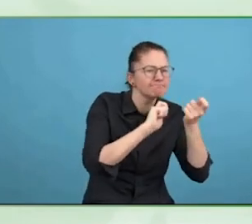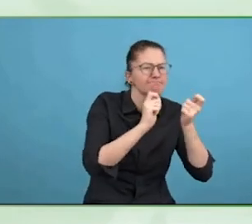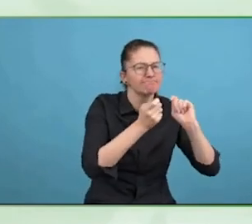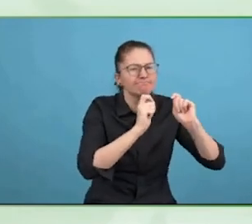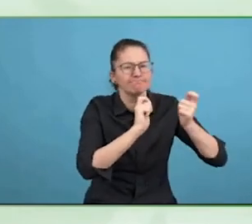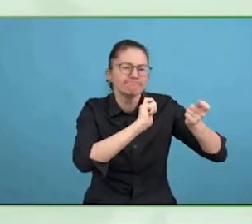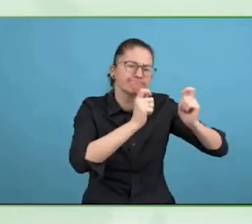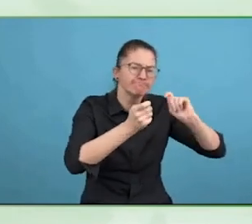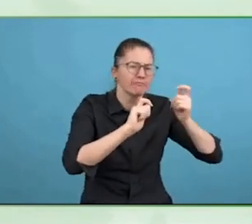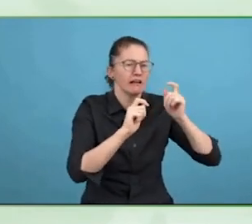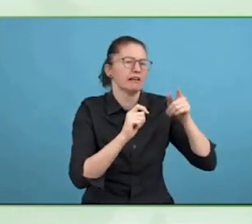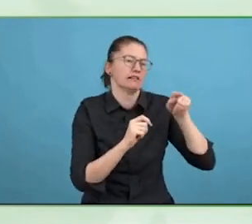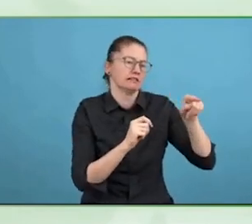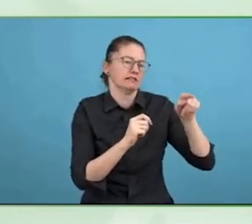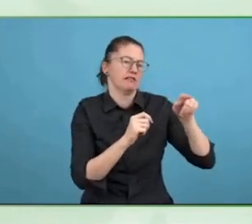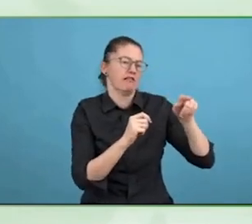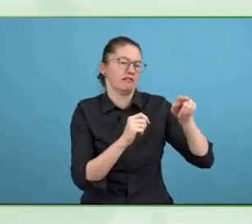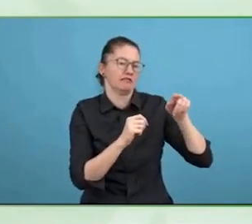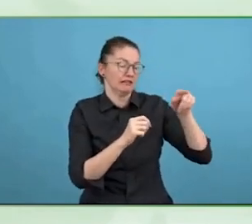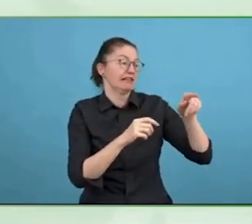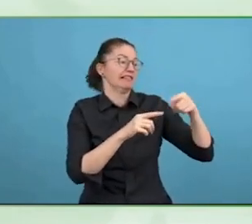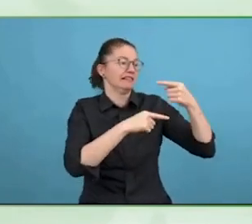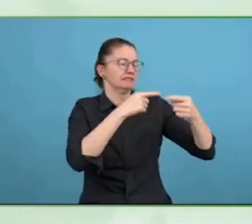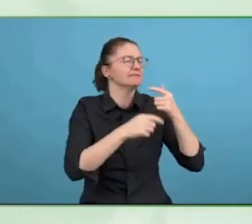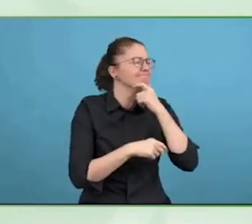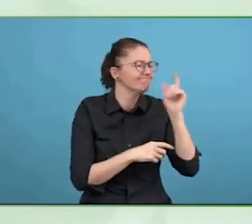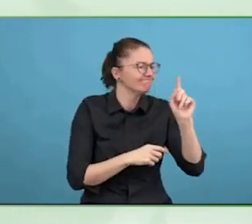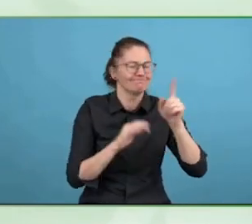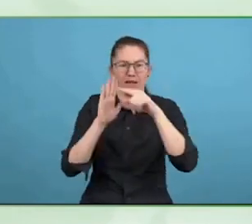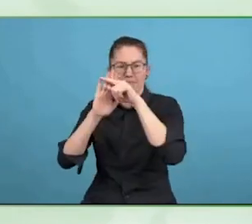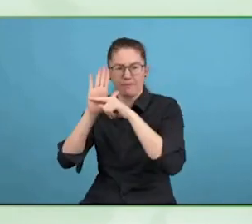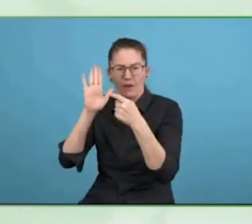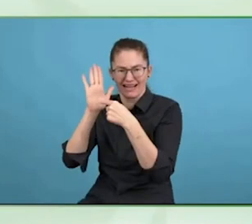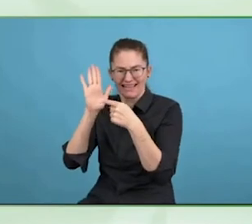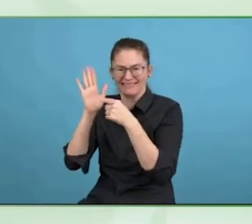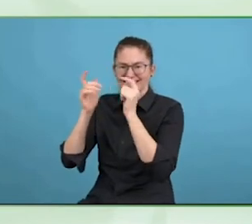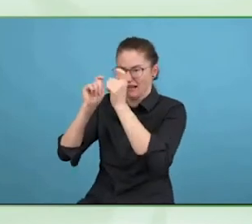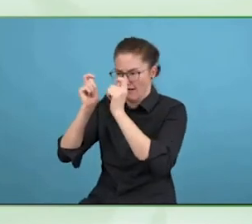This would video all over the place, they needed to be a better